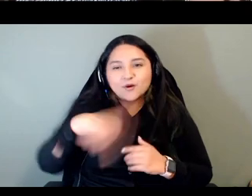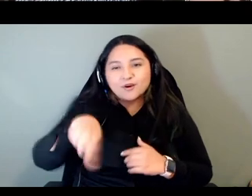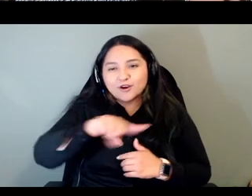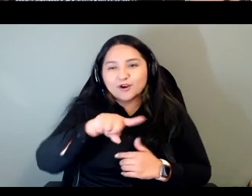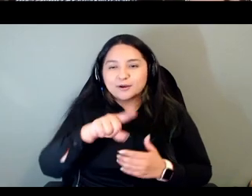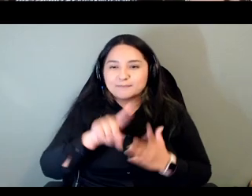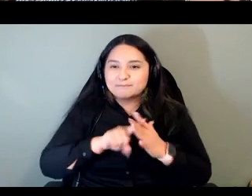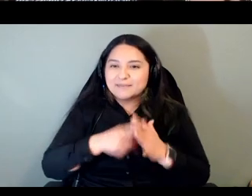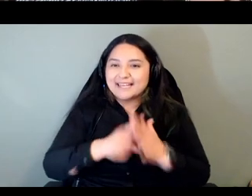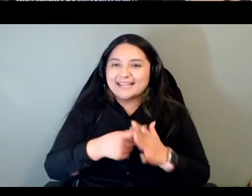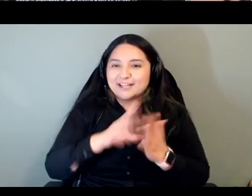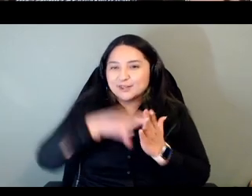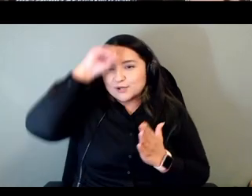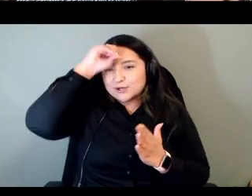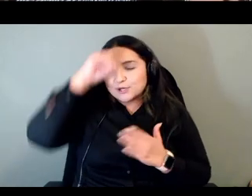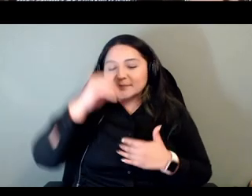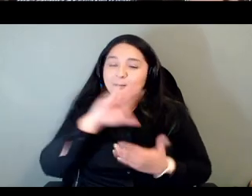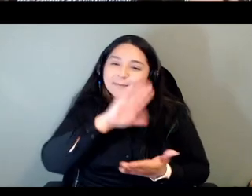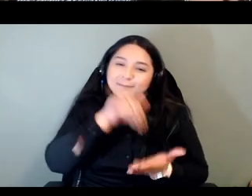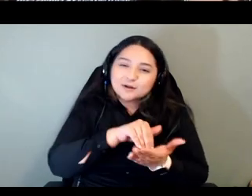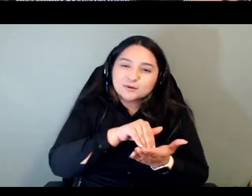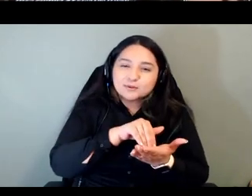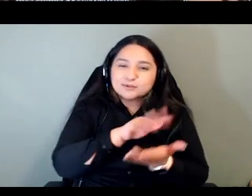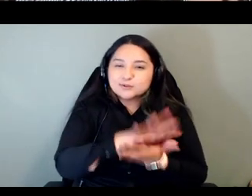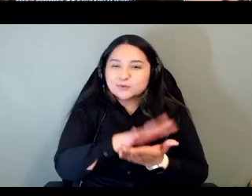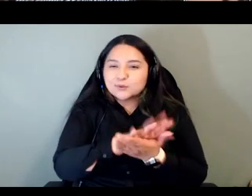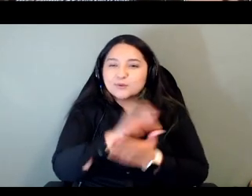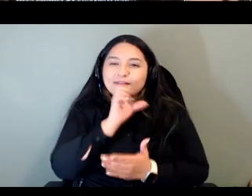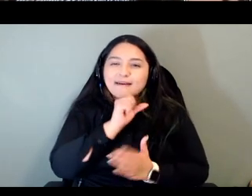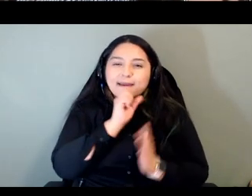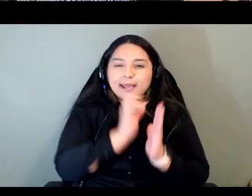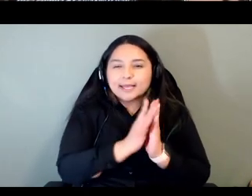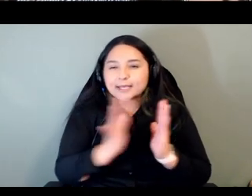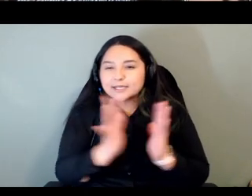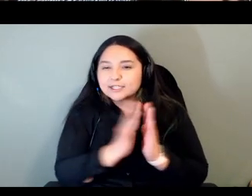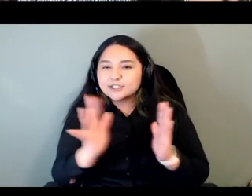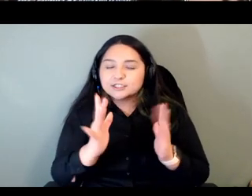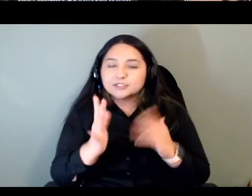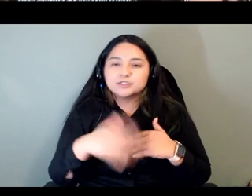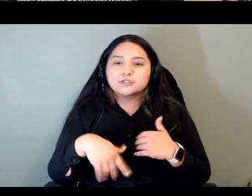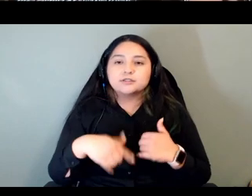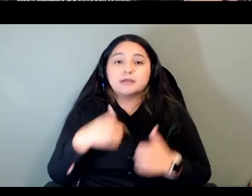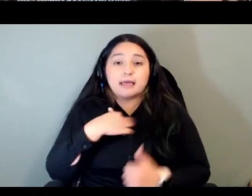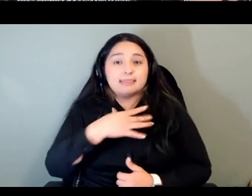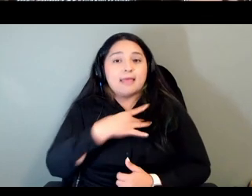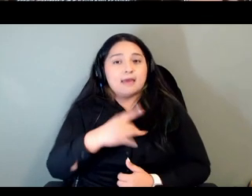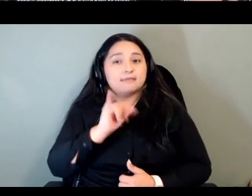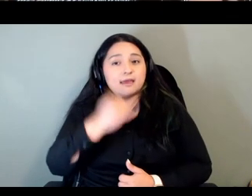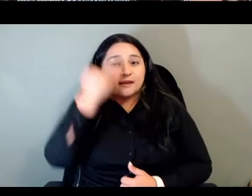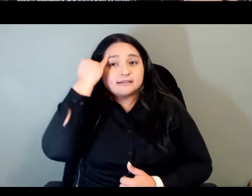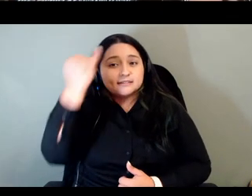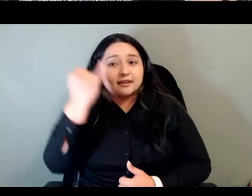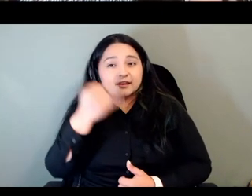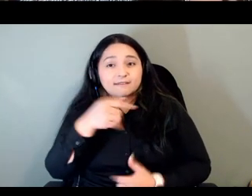um i really like the idea of using videos like you guys have been saying i think that